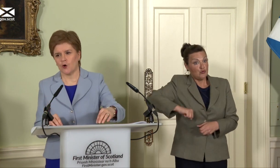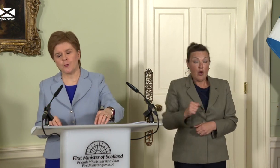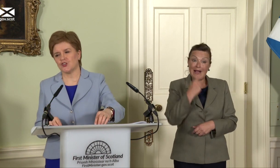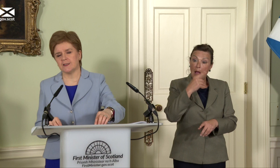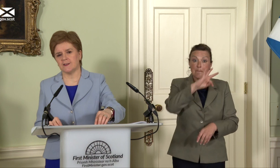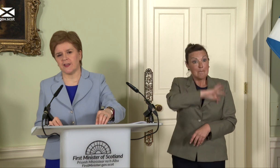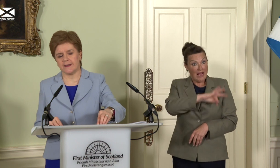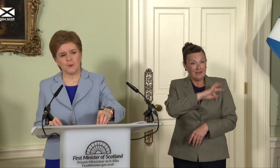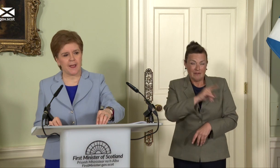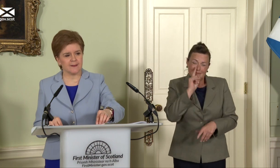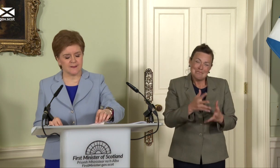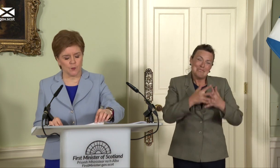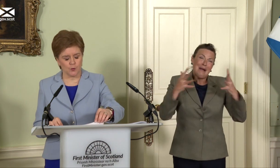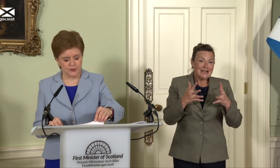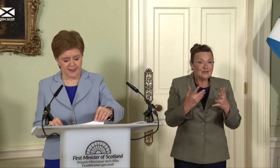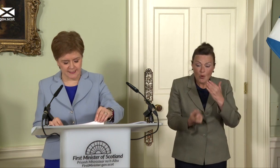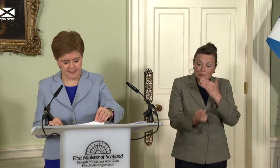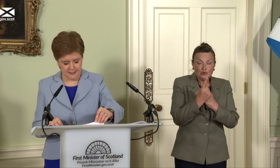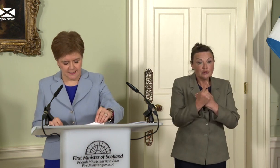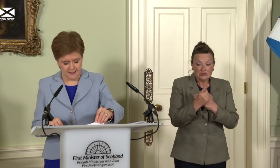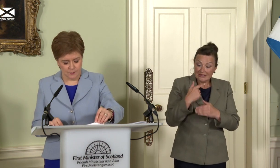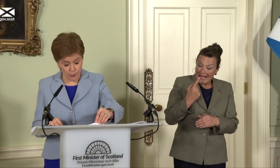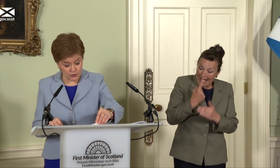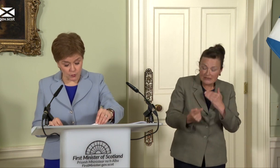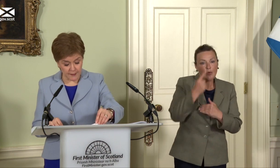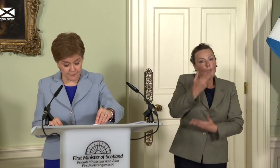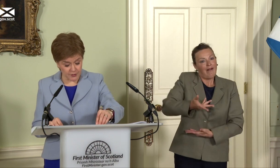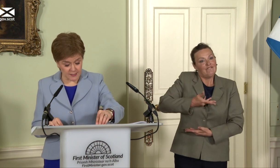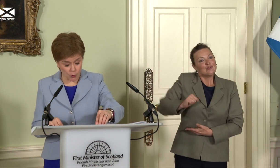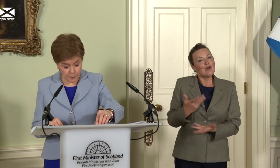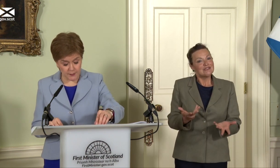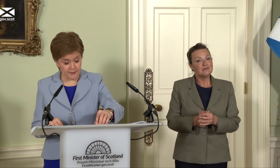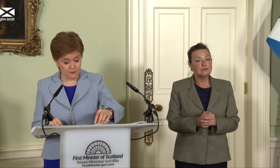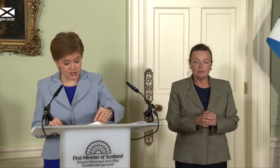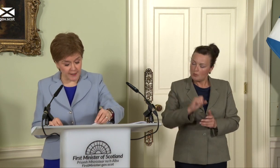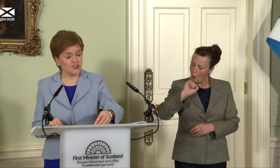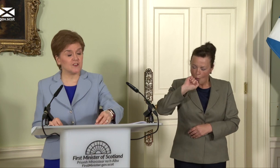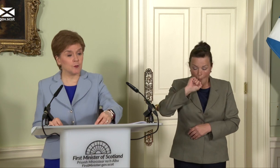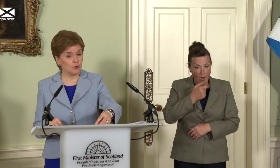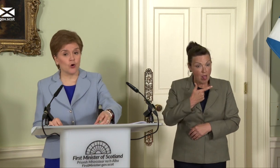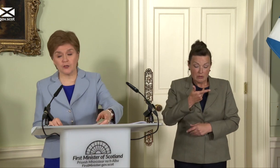opportunities, independence will present. We will also confront openly the challenges. We will not